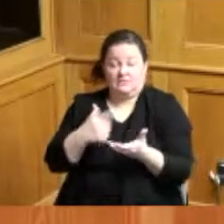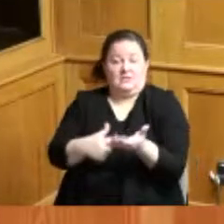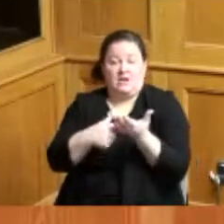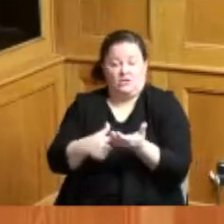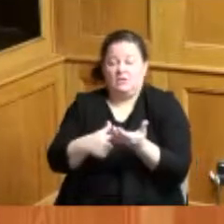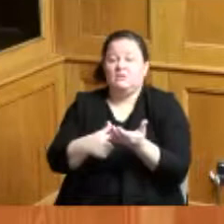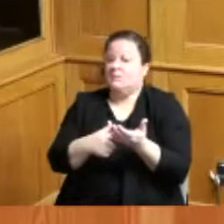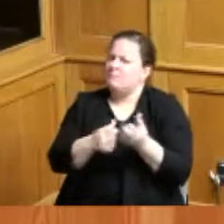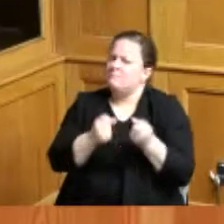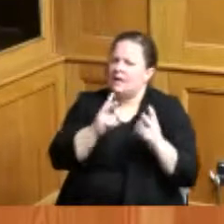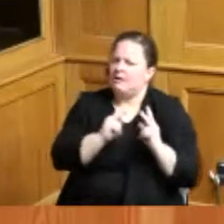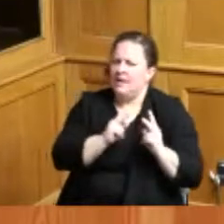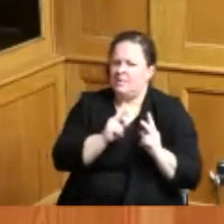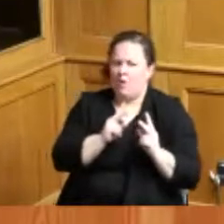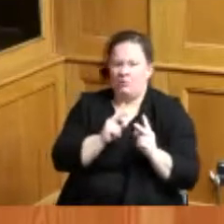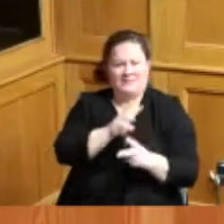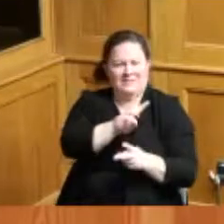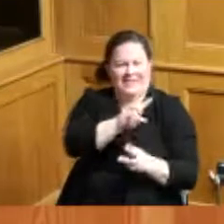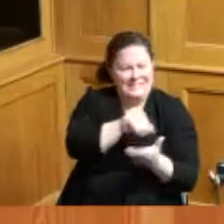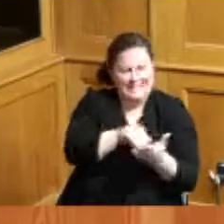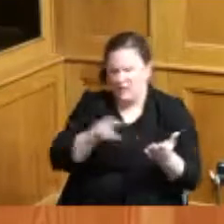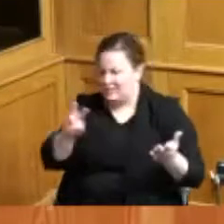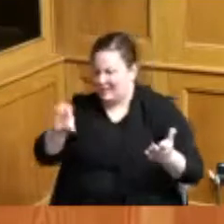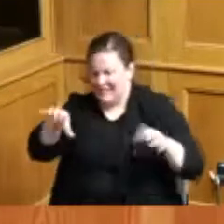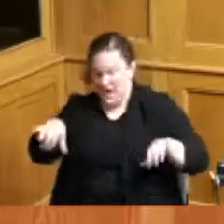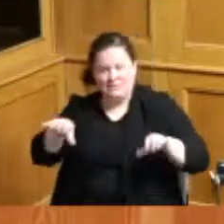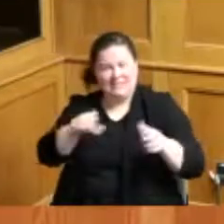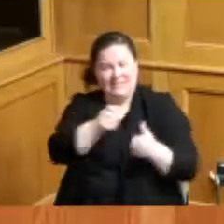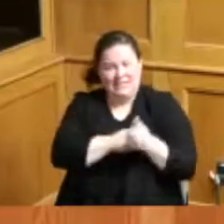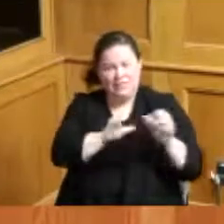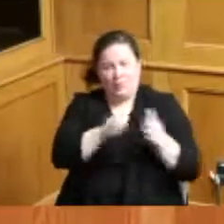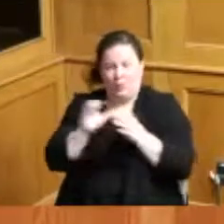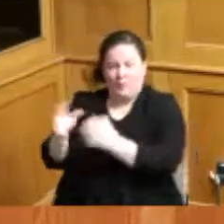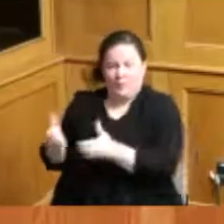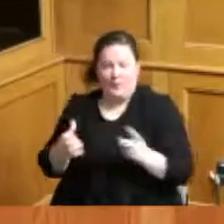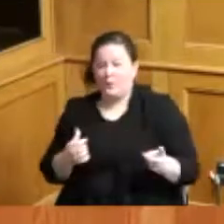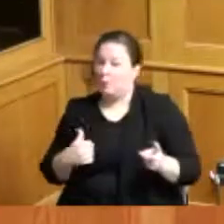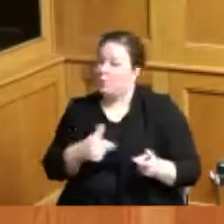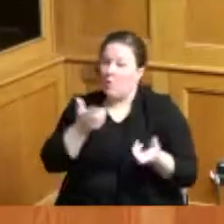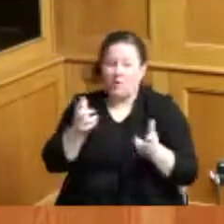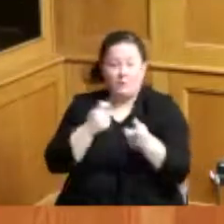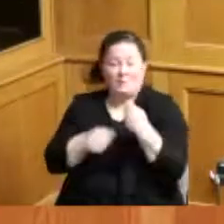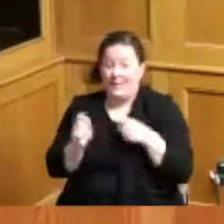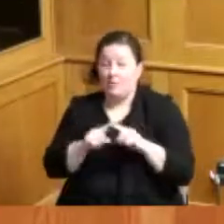almost impossible if we even wanted to replace them but we are getting individual providers